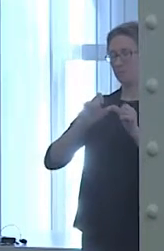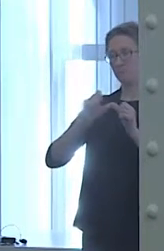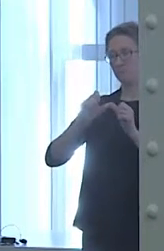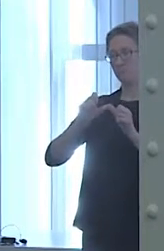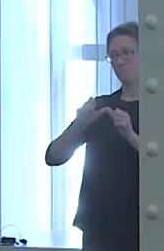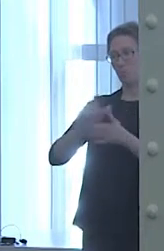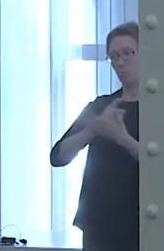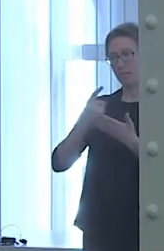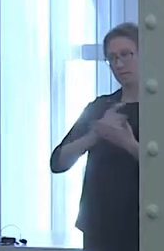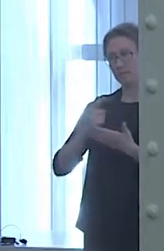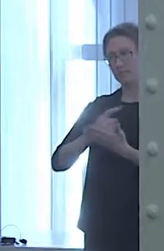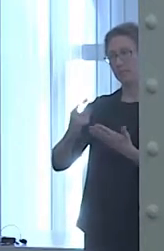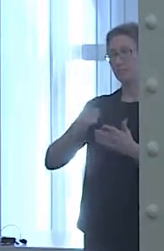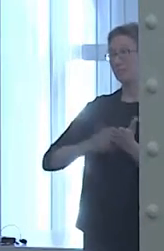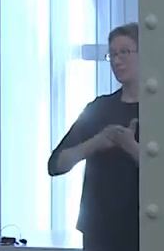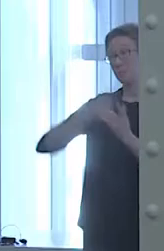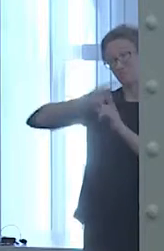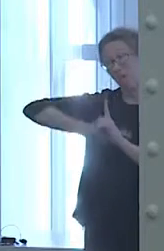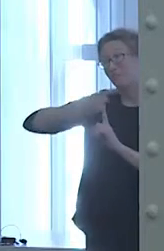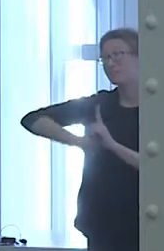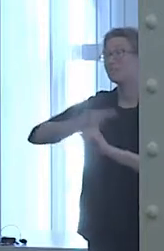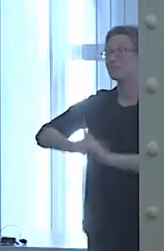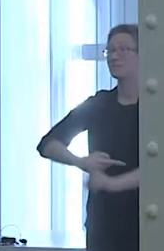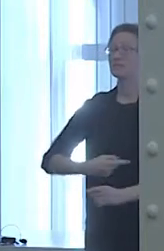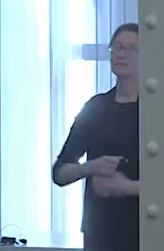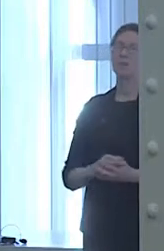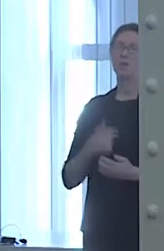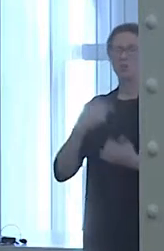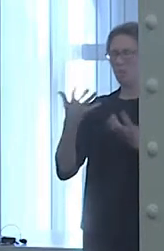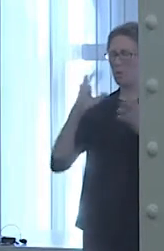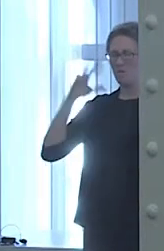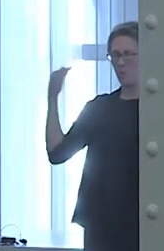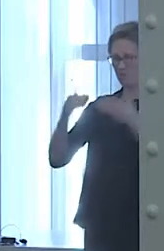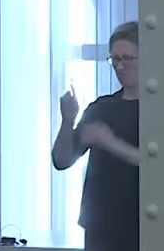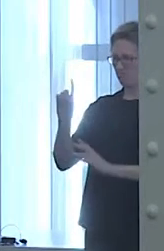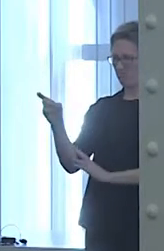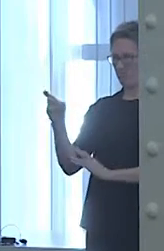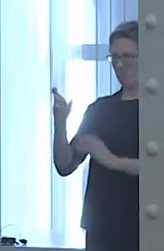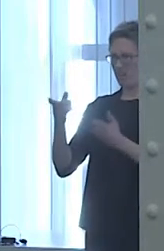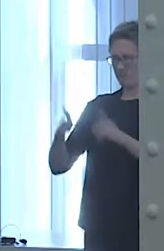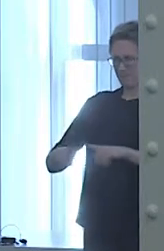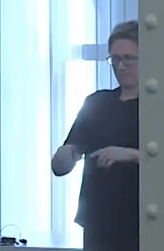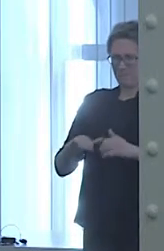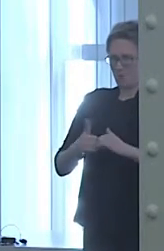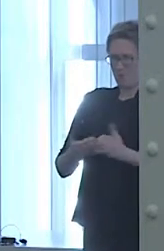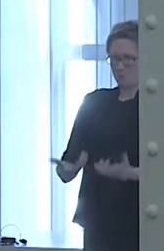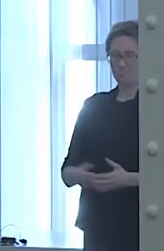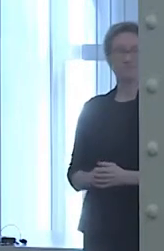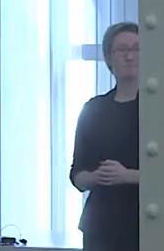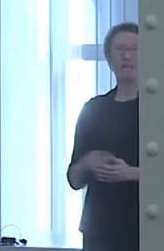but I wanna focus on how I got a diagnosis, because getting an accurate diagnosis is the first step